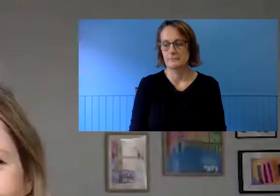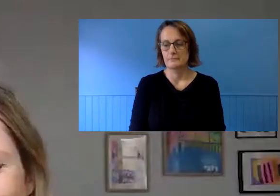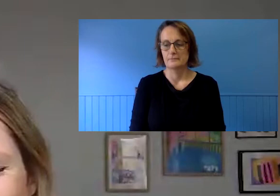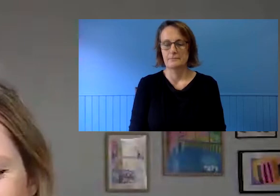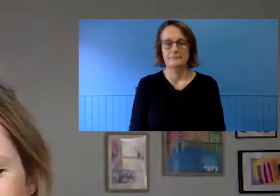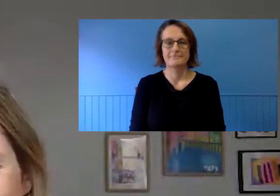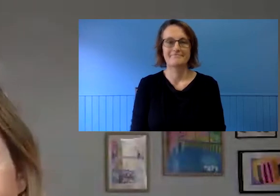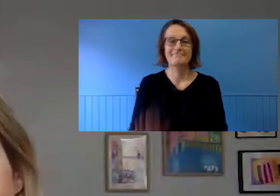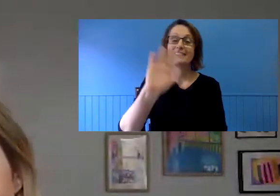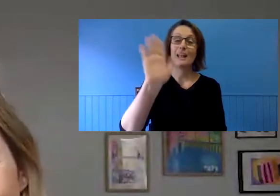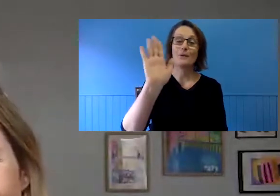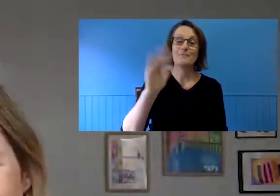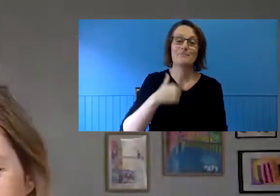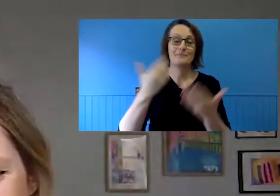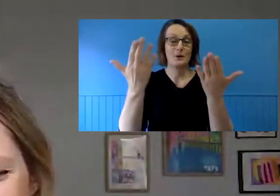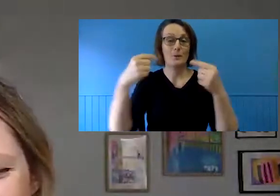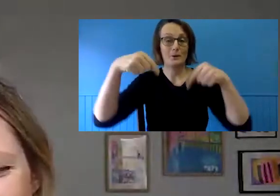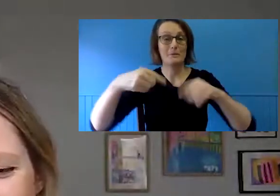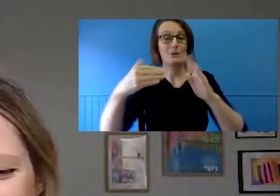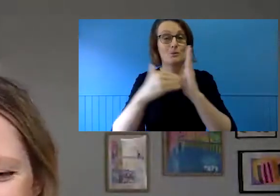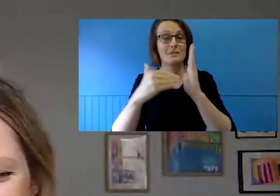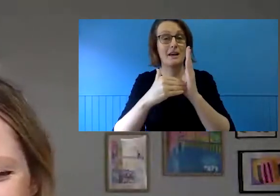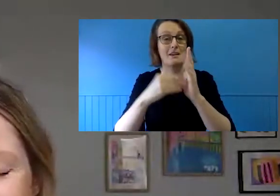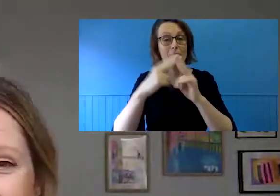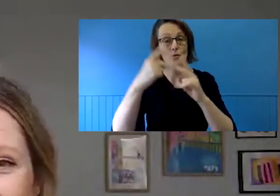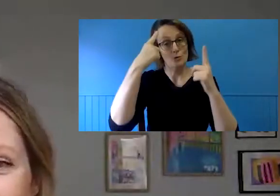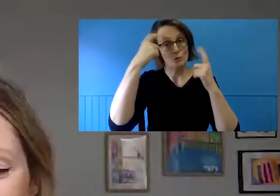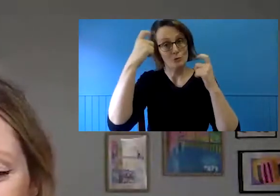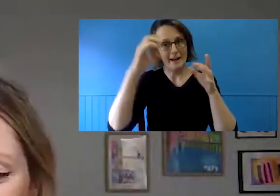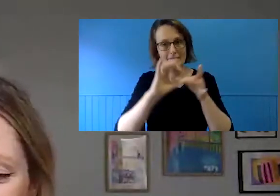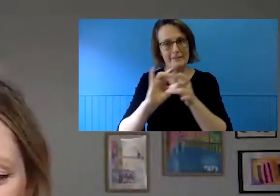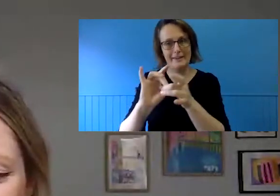Hello, everyone, welcome to today's Creative Connections, our hybrid future - a